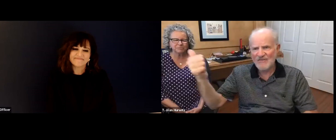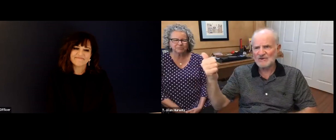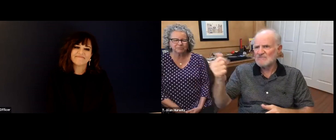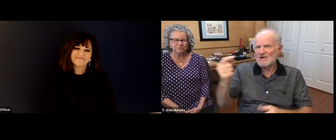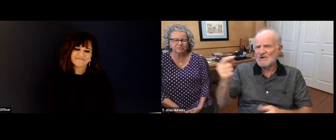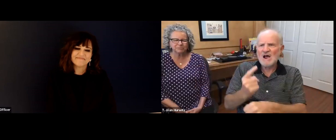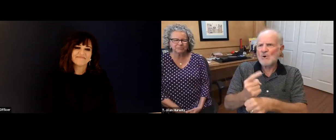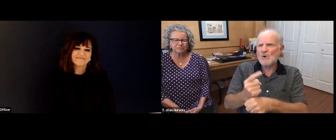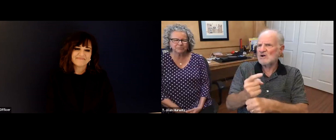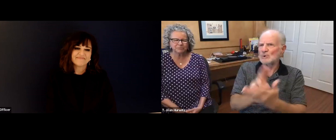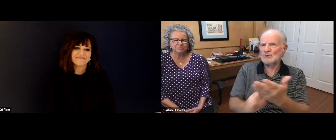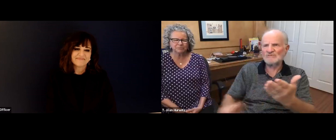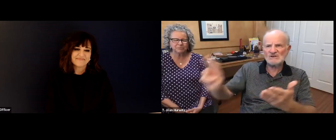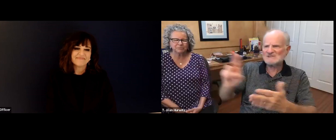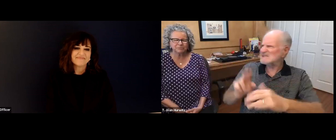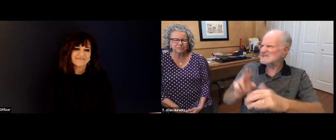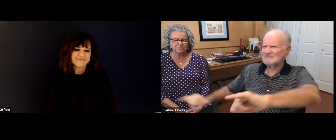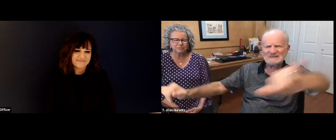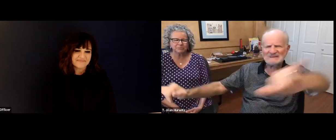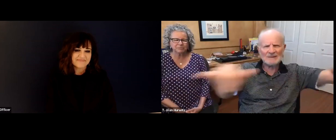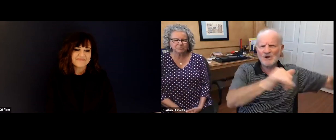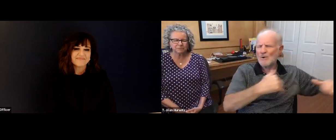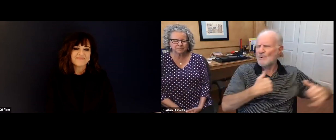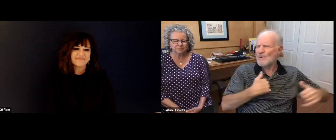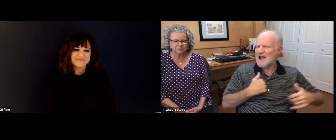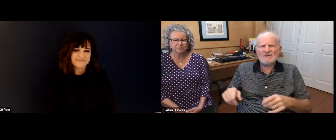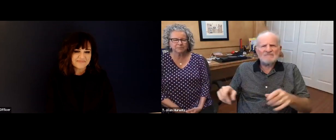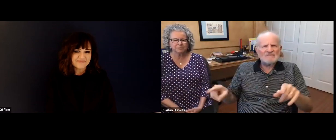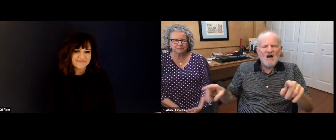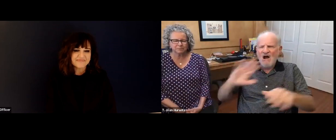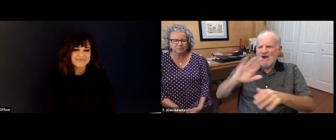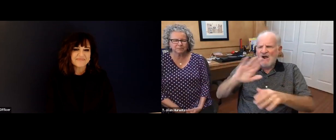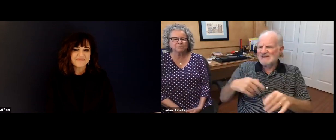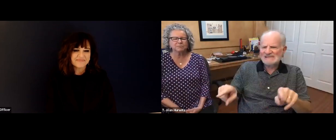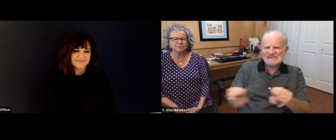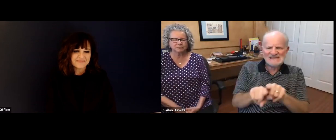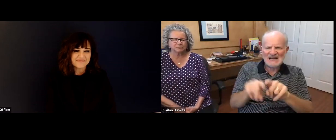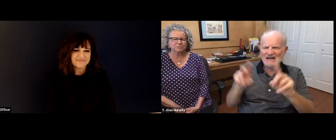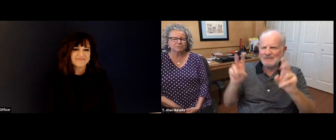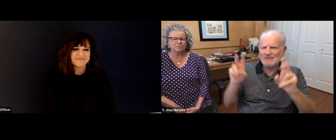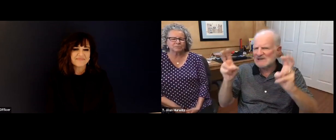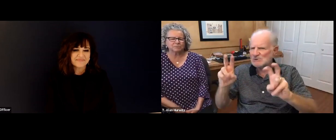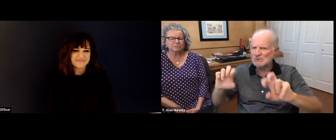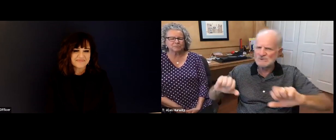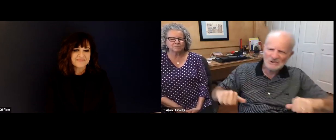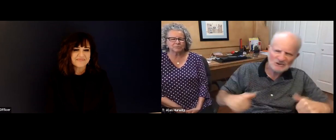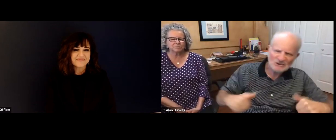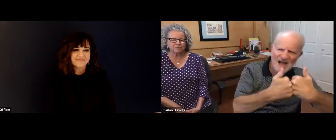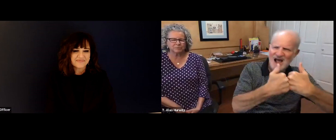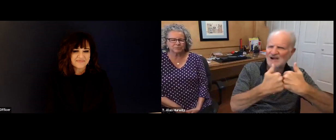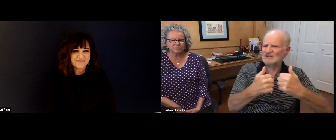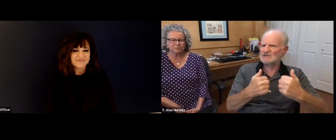when I was at Gallaudet is that Gallaudet is just like any other